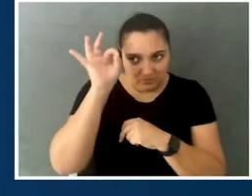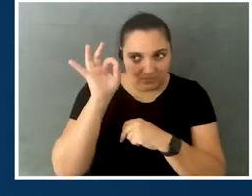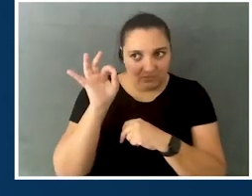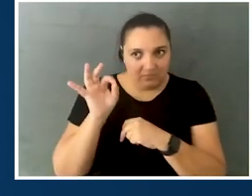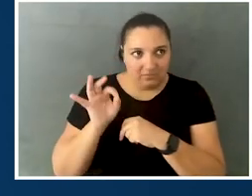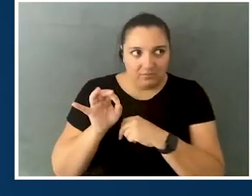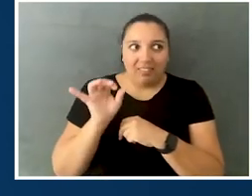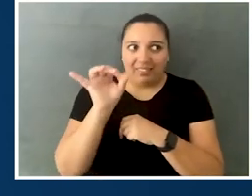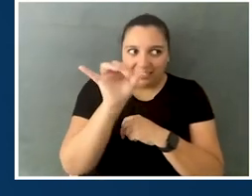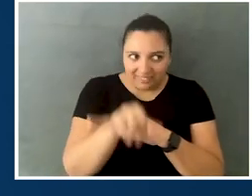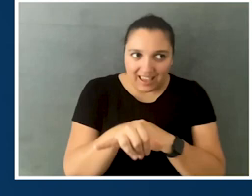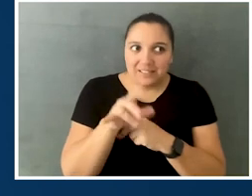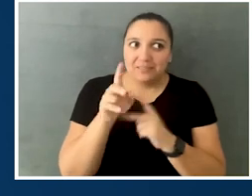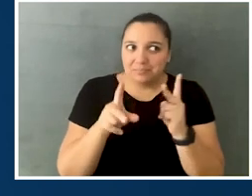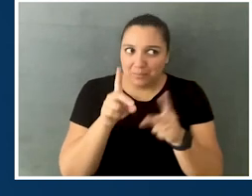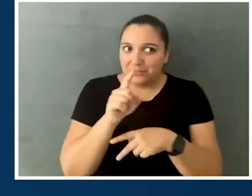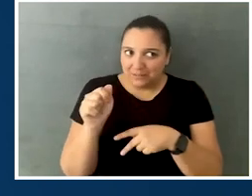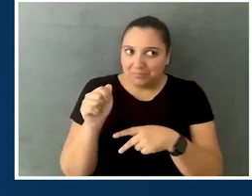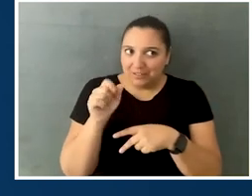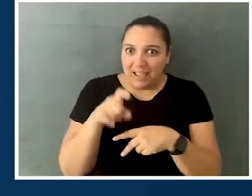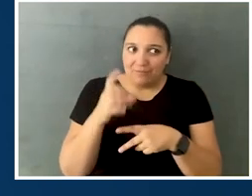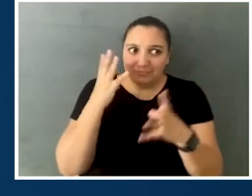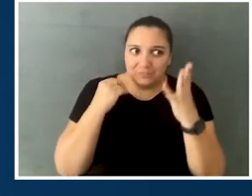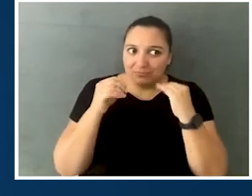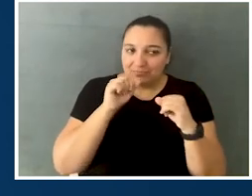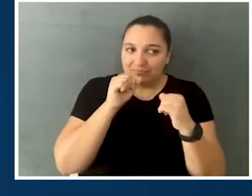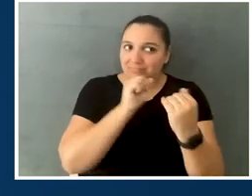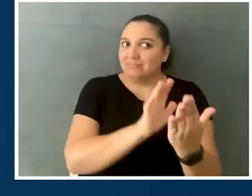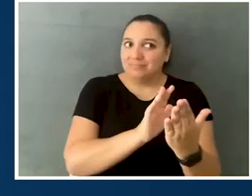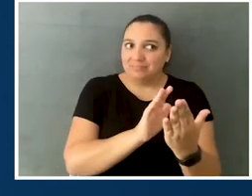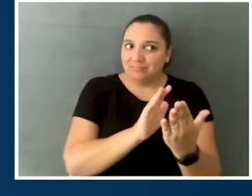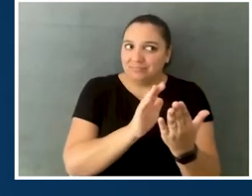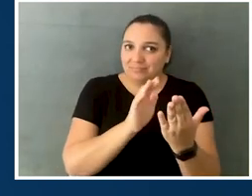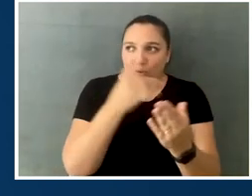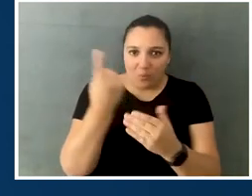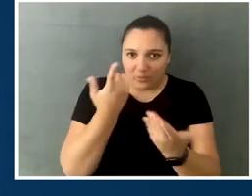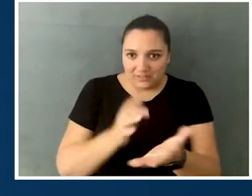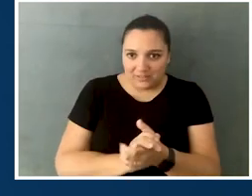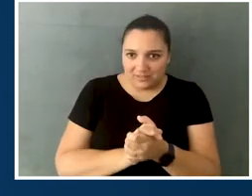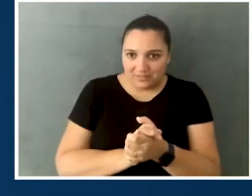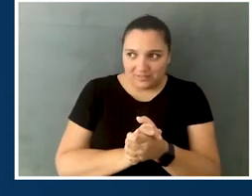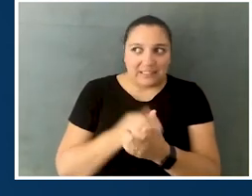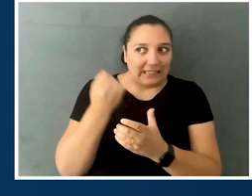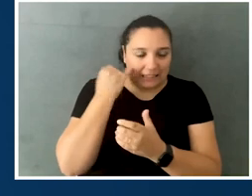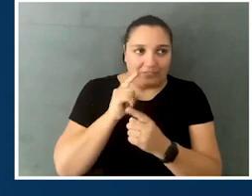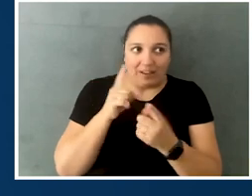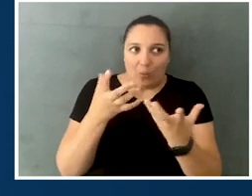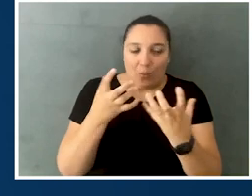that's literally what people with disabilities have to do, like all the time. Like, literally exactly the same thing. Like, if I want to get an education,